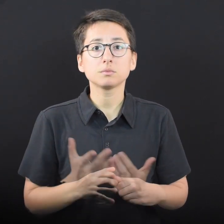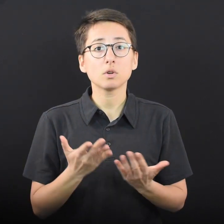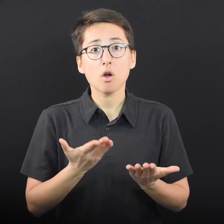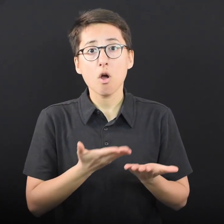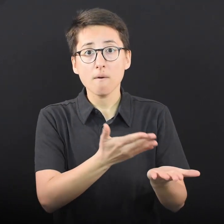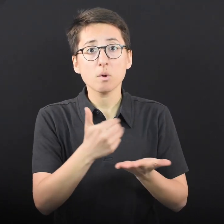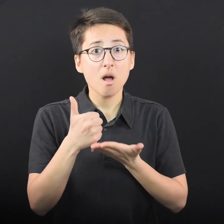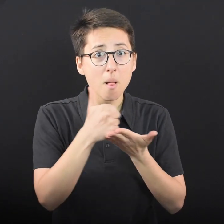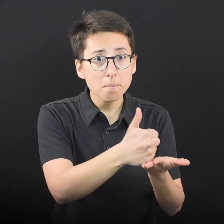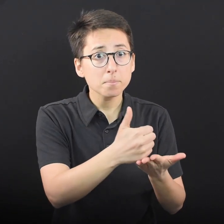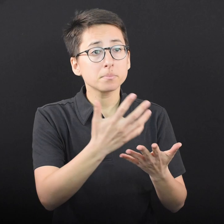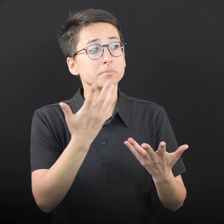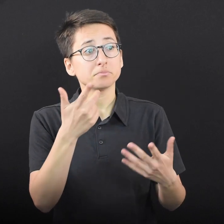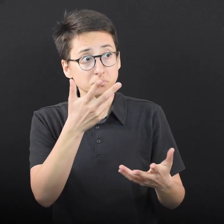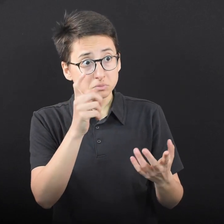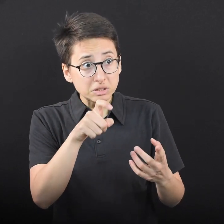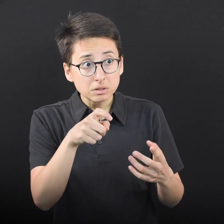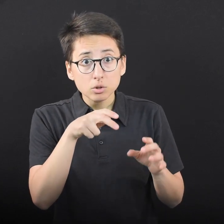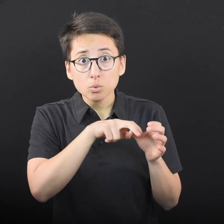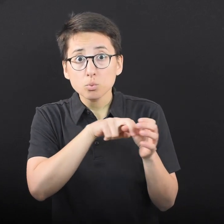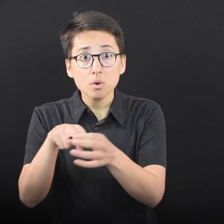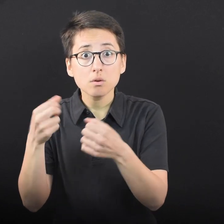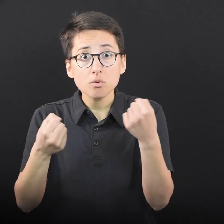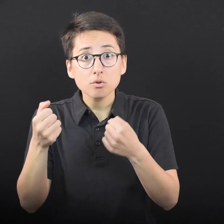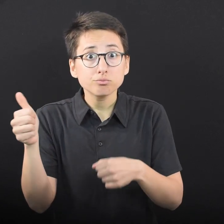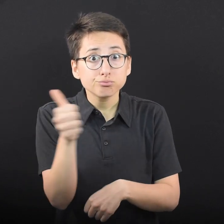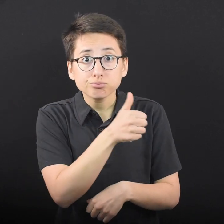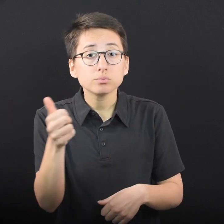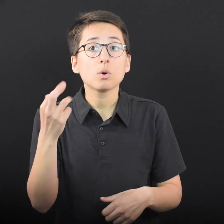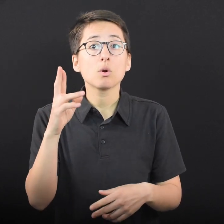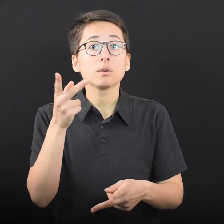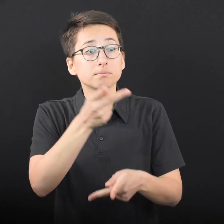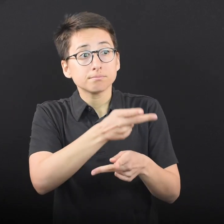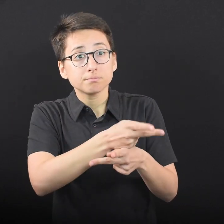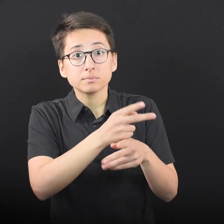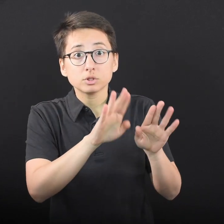Offer to help with transportation or to babysit if they need childcare.